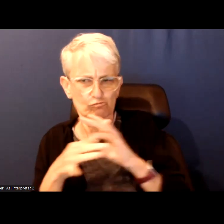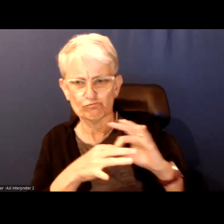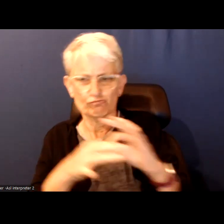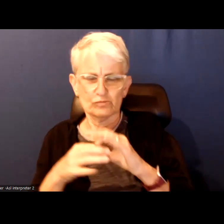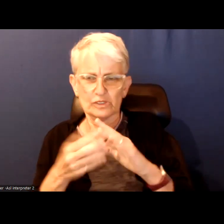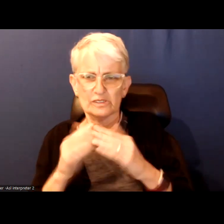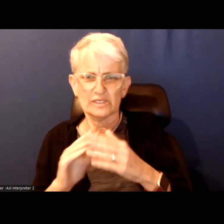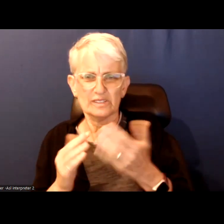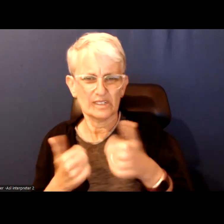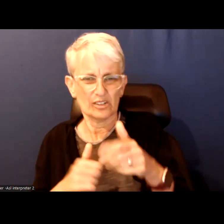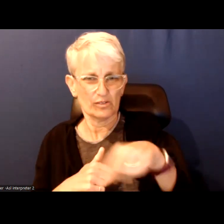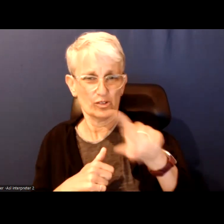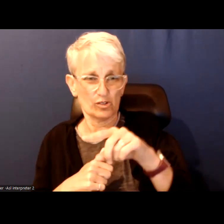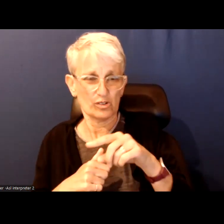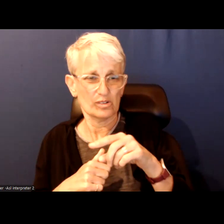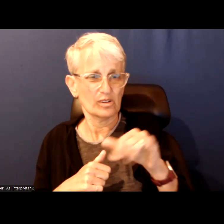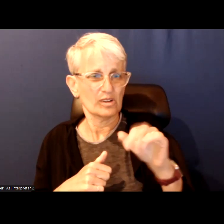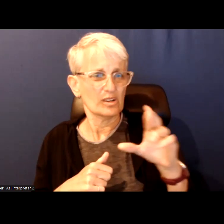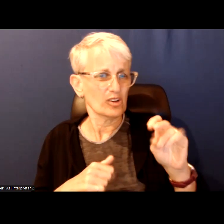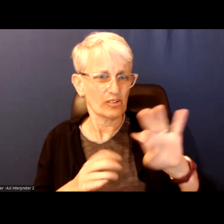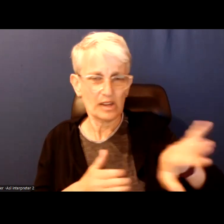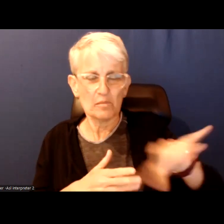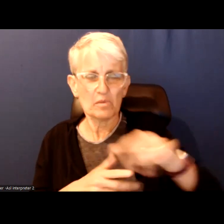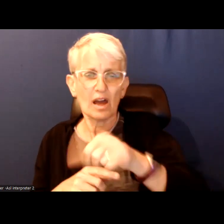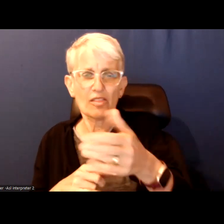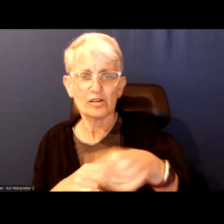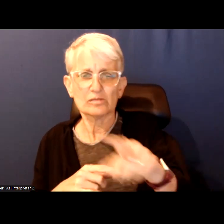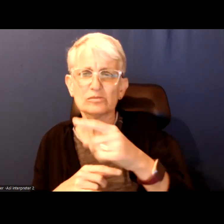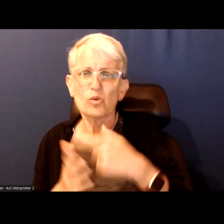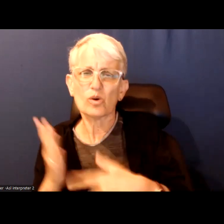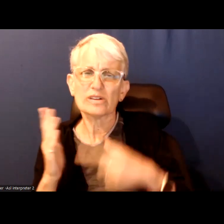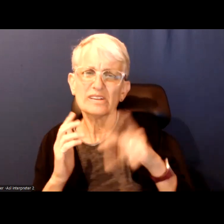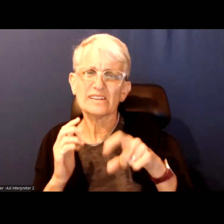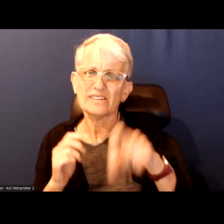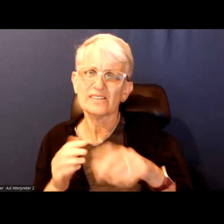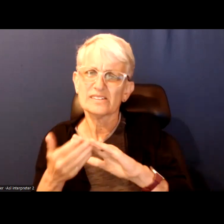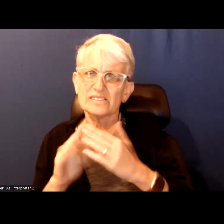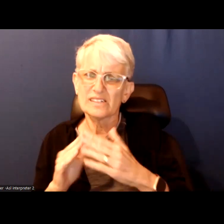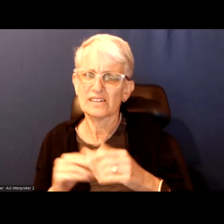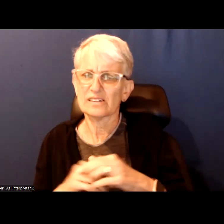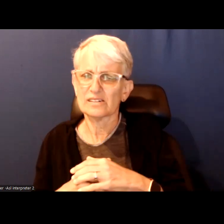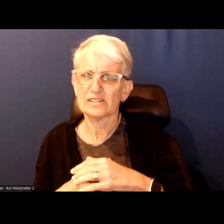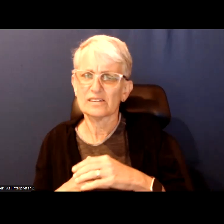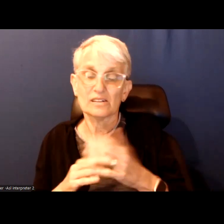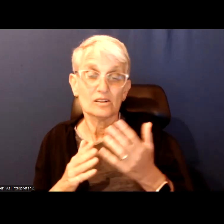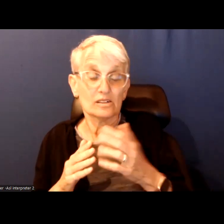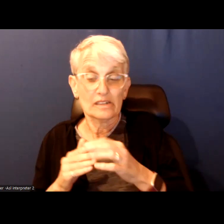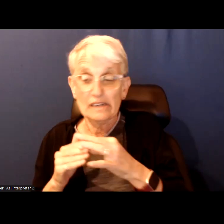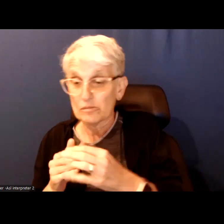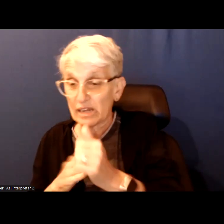Do any of you other than Inori want to speak to what we need in the city? Whether led by leaders or each other?